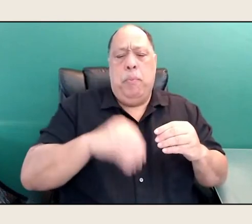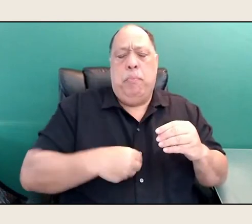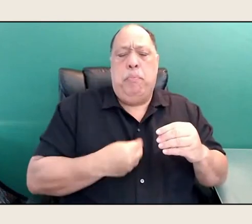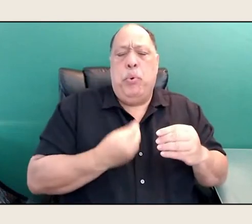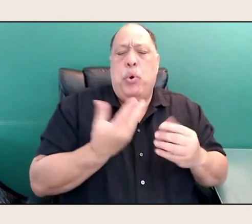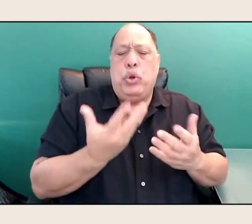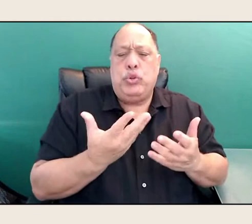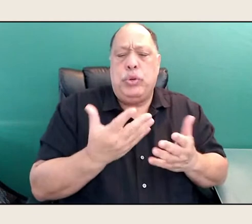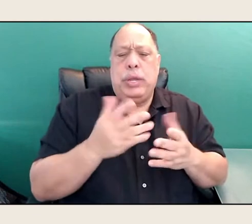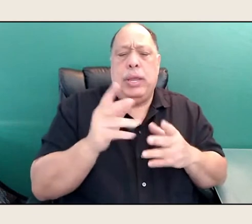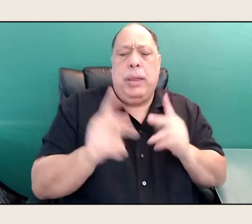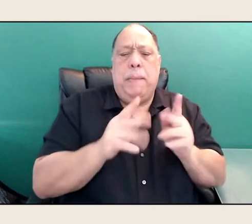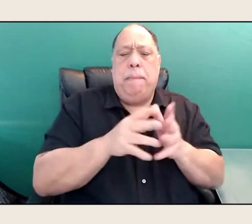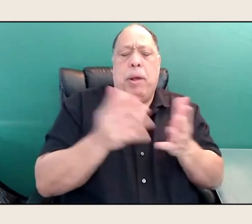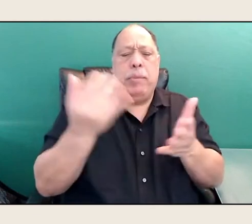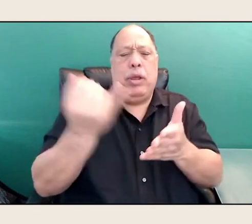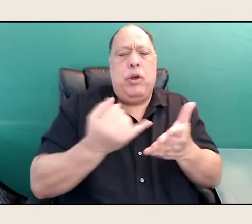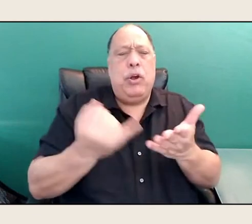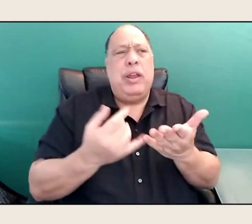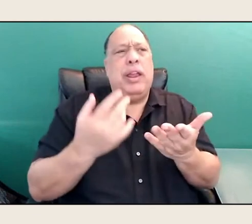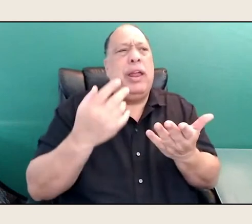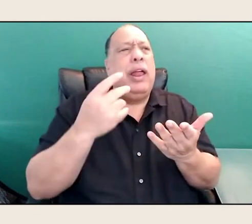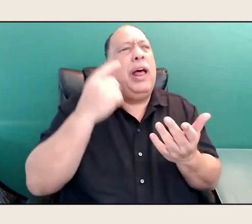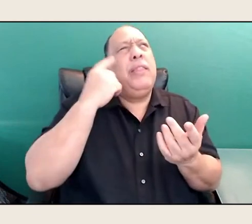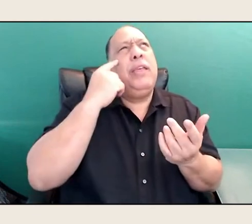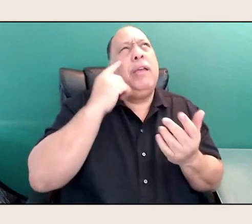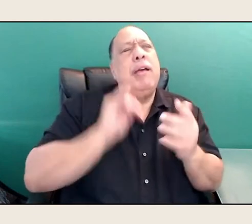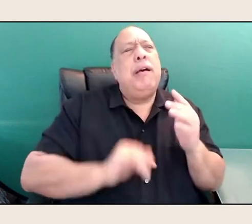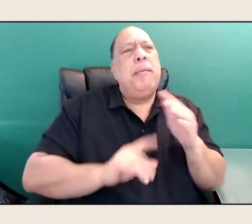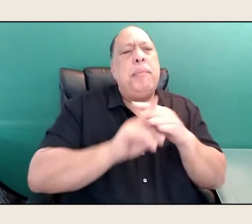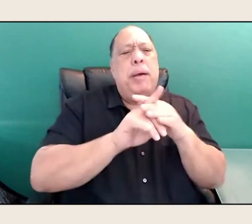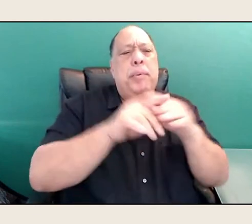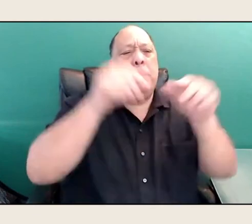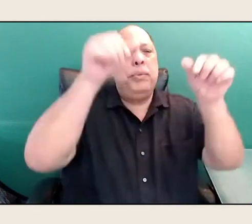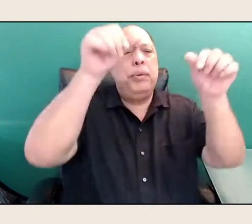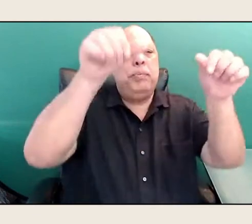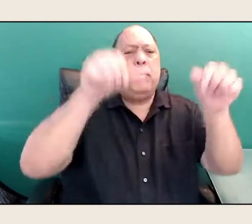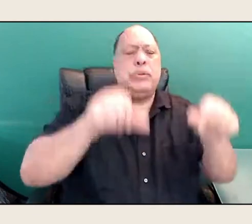is those posters on the buses, and the subways, with poetry.